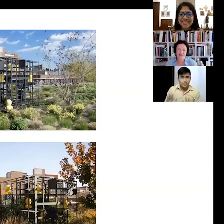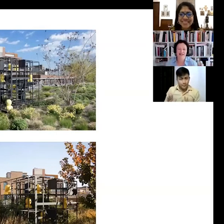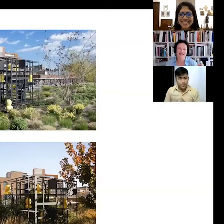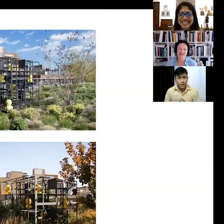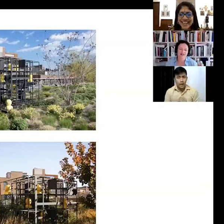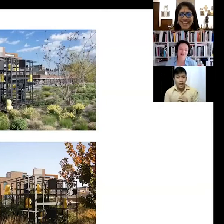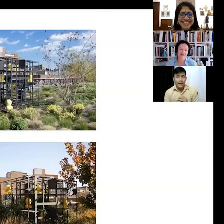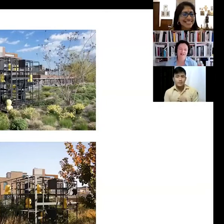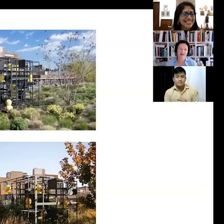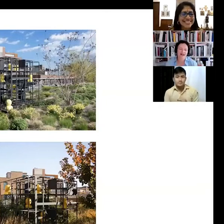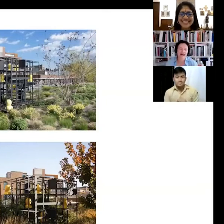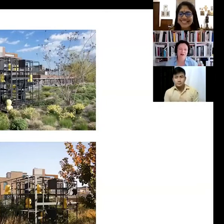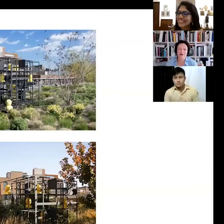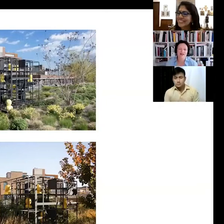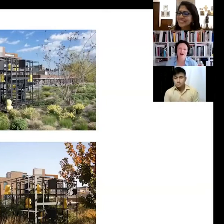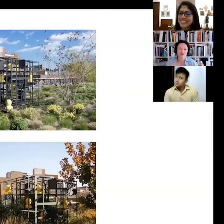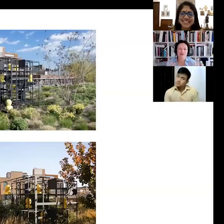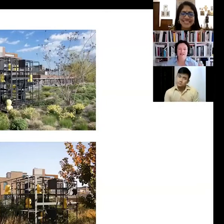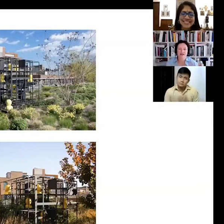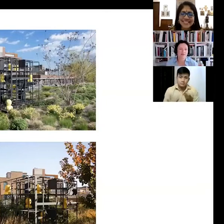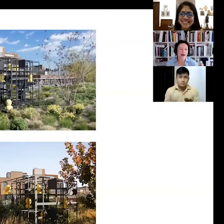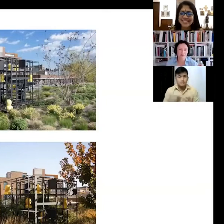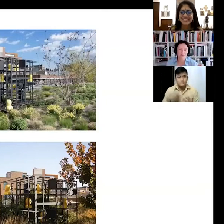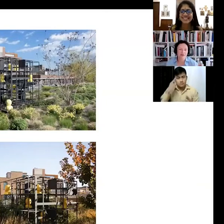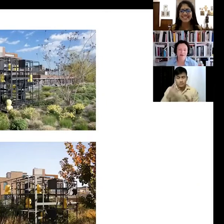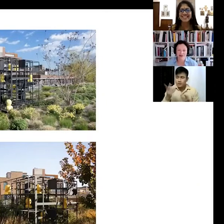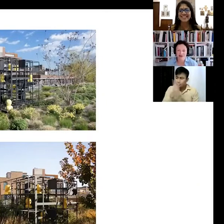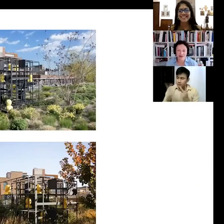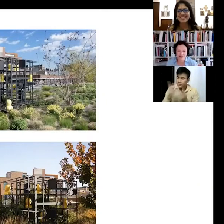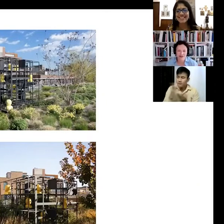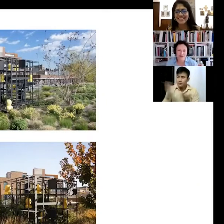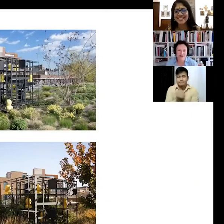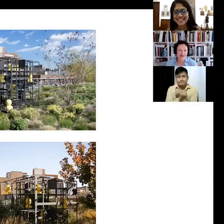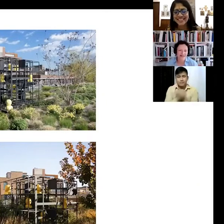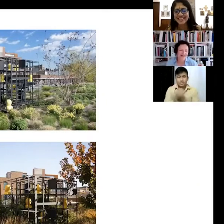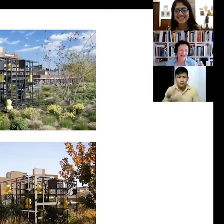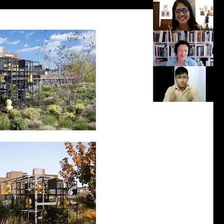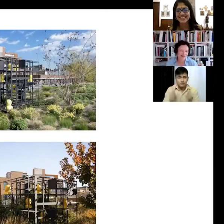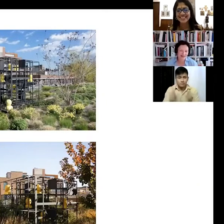when it's installed, and so I, always love to see like how people actually use the work sometimes,